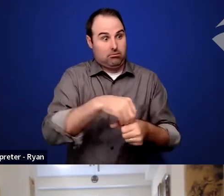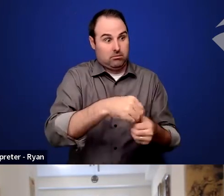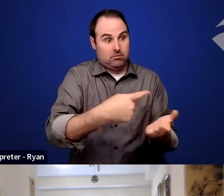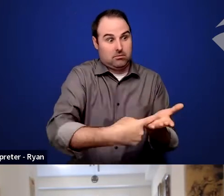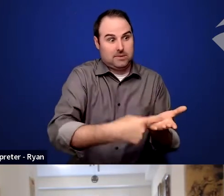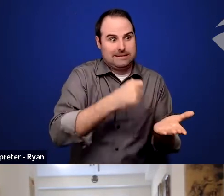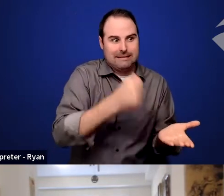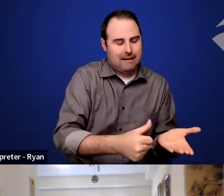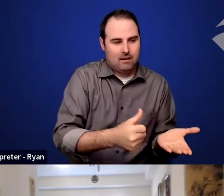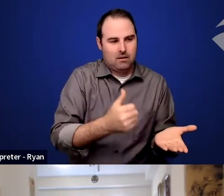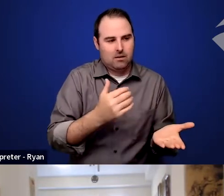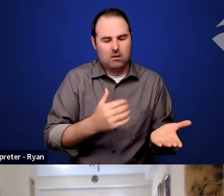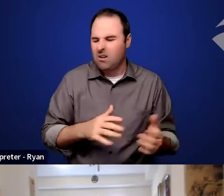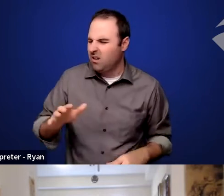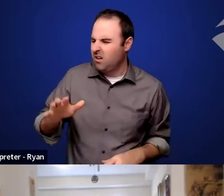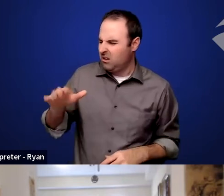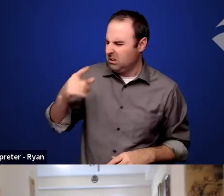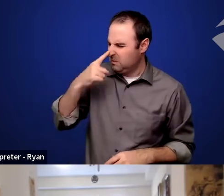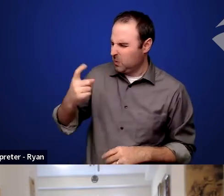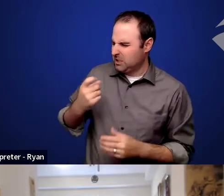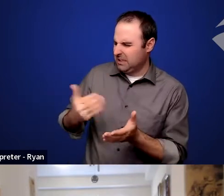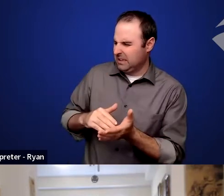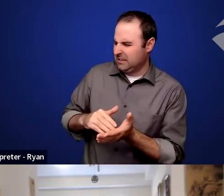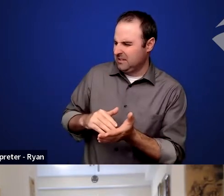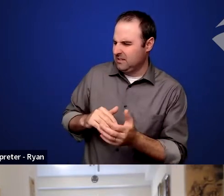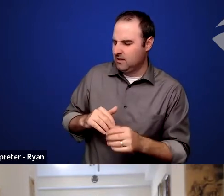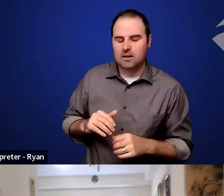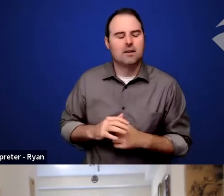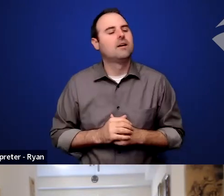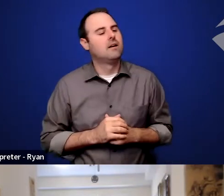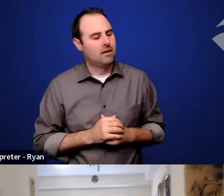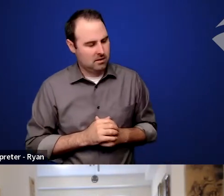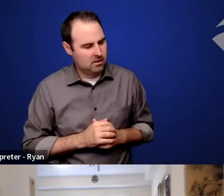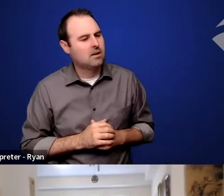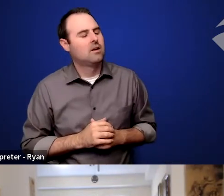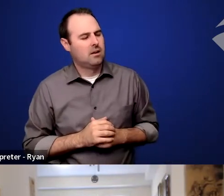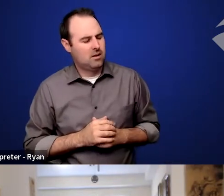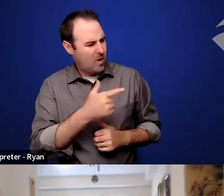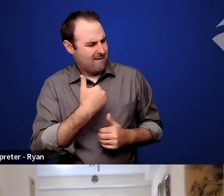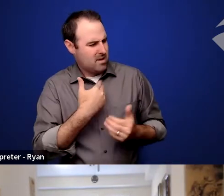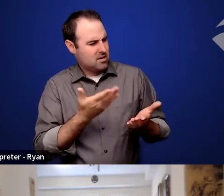I'm sorry, could you say it again, please? Are there suggestions you have about trying to get more awareness